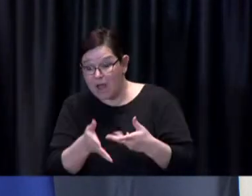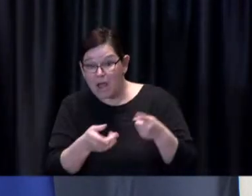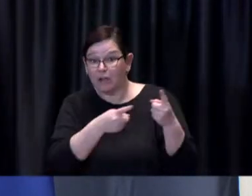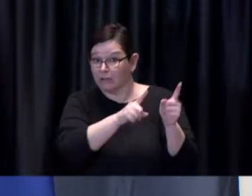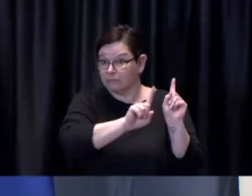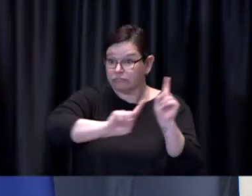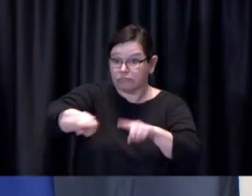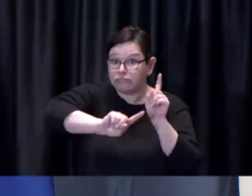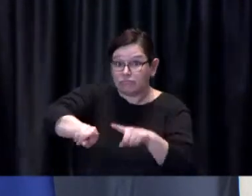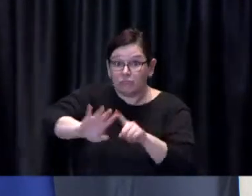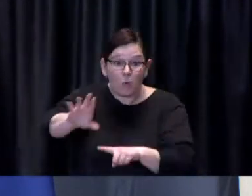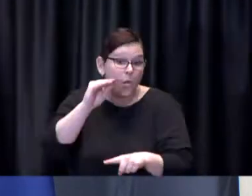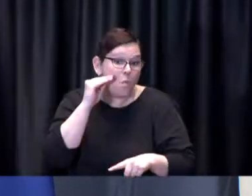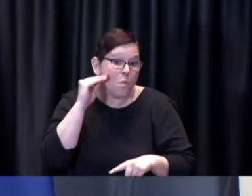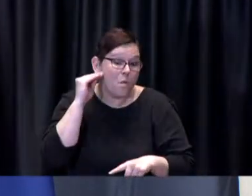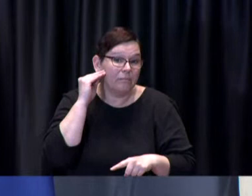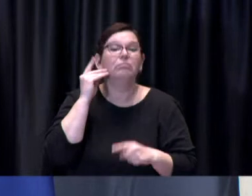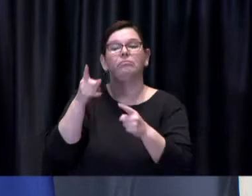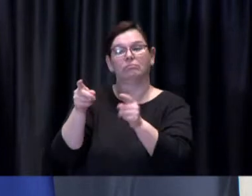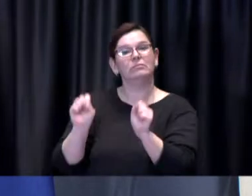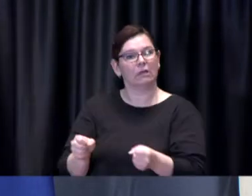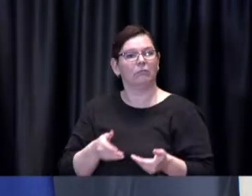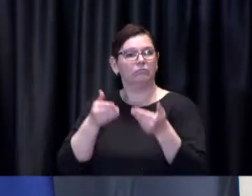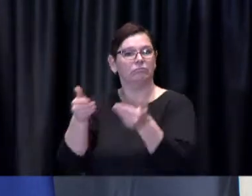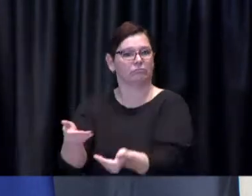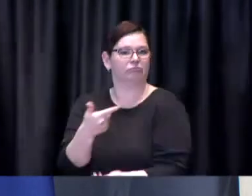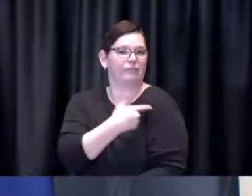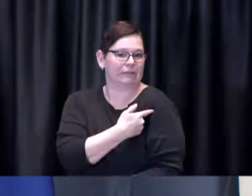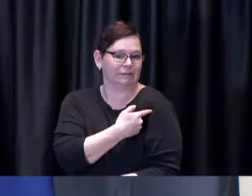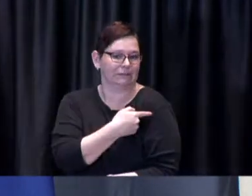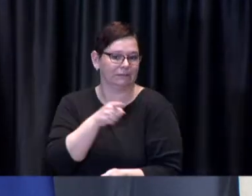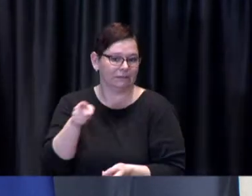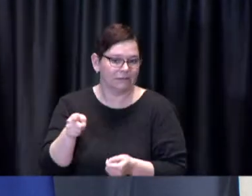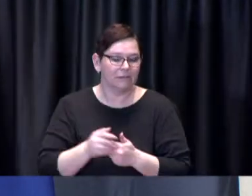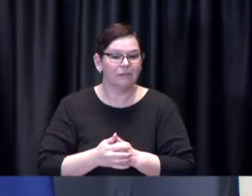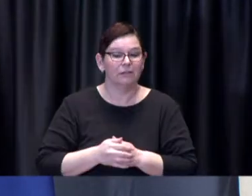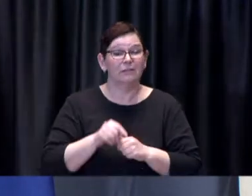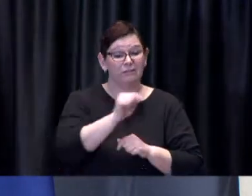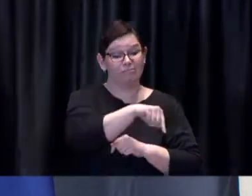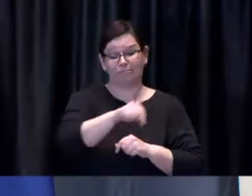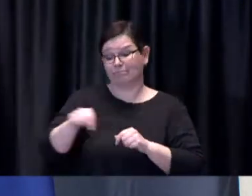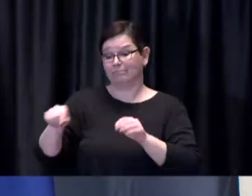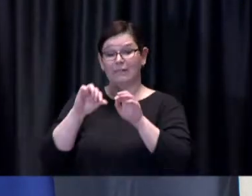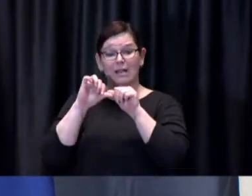These agencies will be communicating directly with their clients about who is eligible for